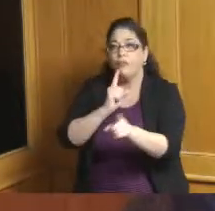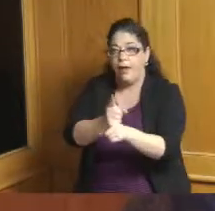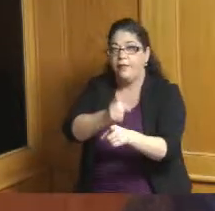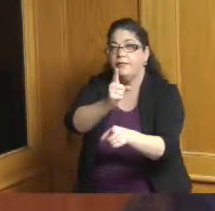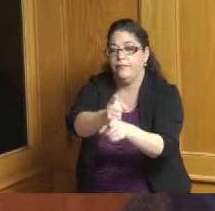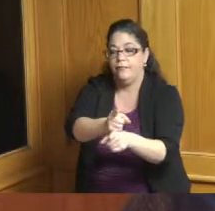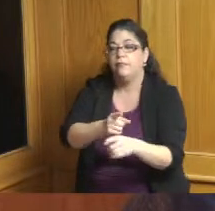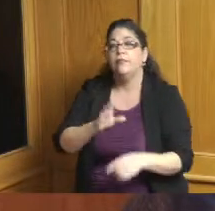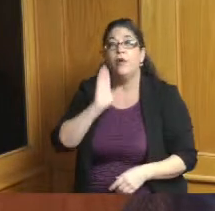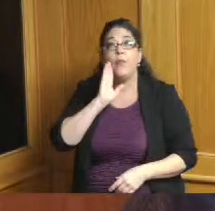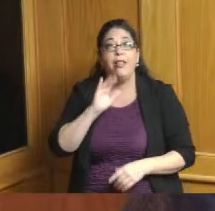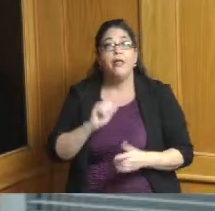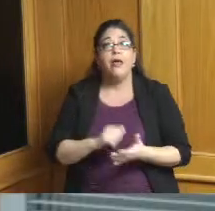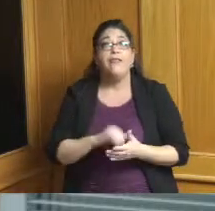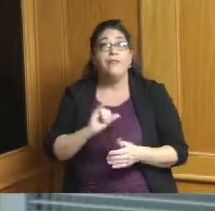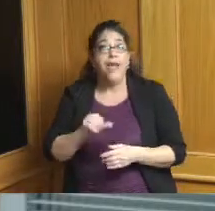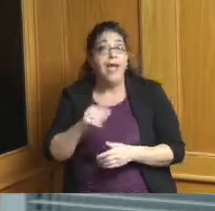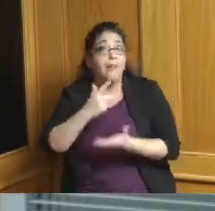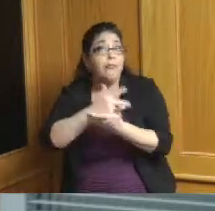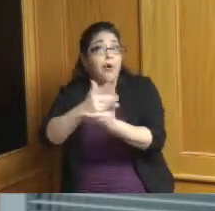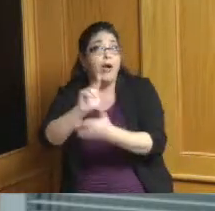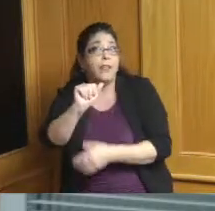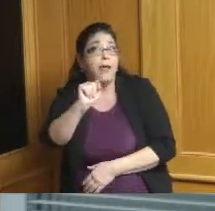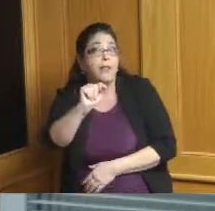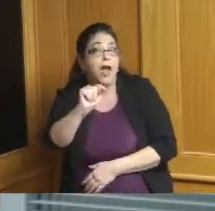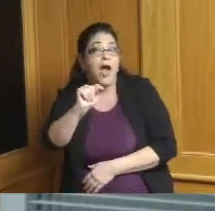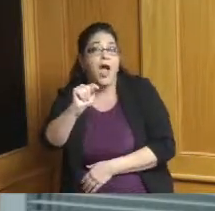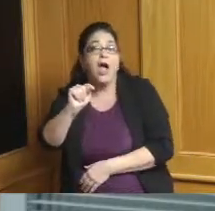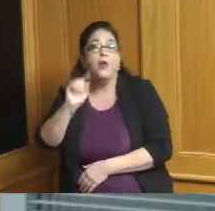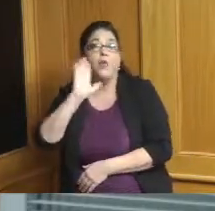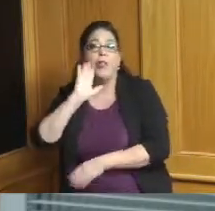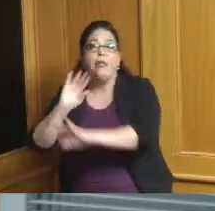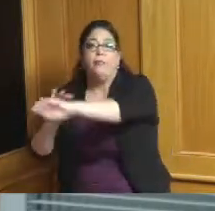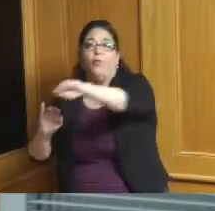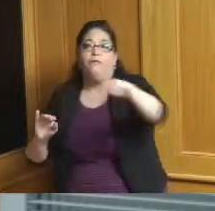where the parking lot is now we'll be building a new parking lot and the new edition will be going